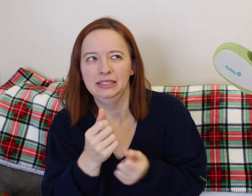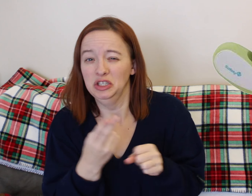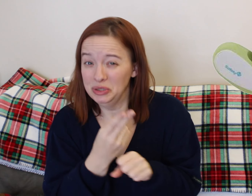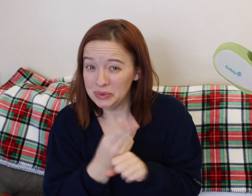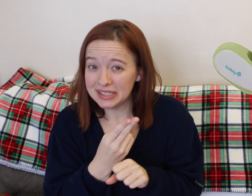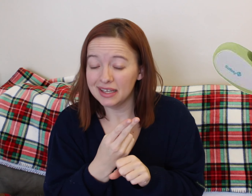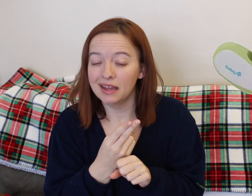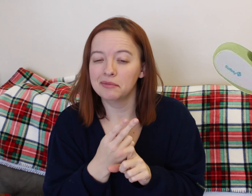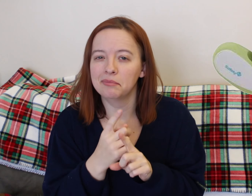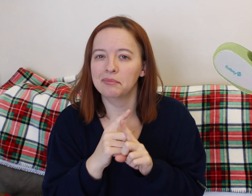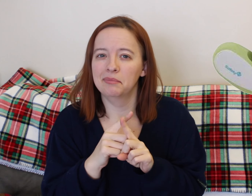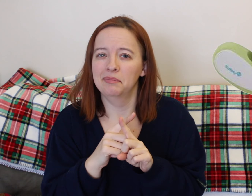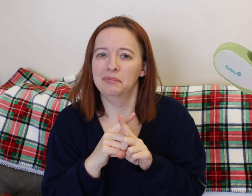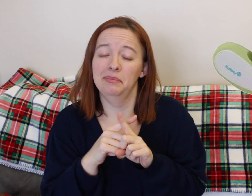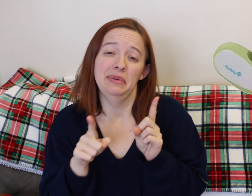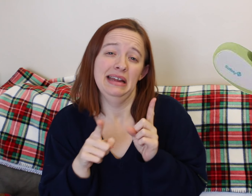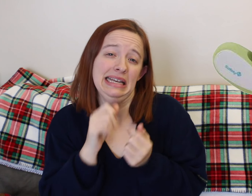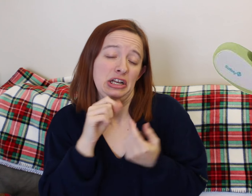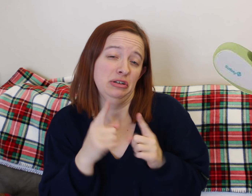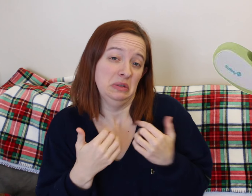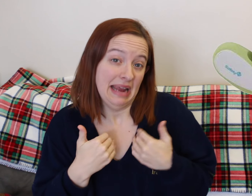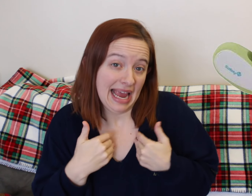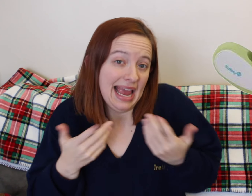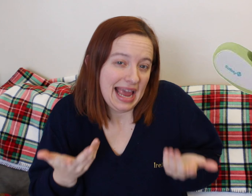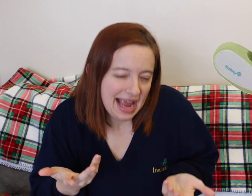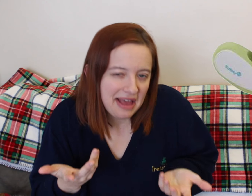If for some reason you needed lotion, the hospital would have some. But we didn't end up using it.